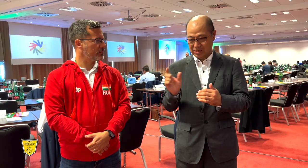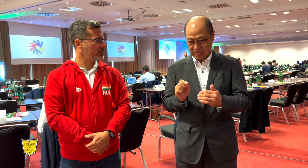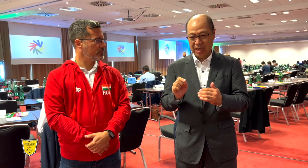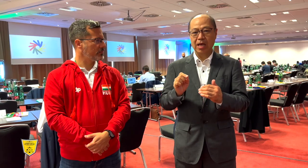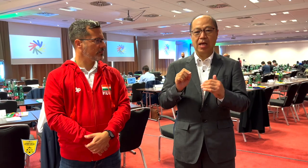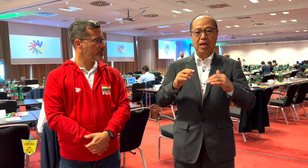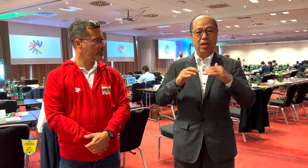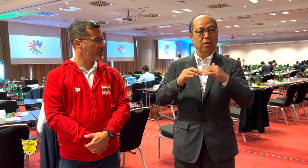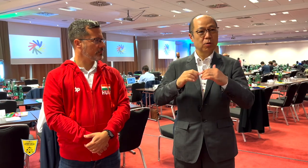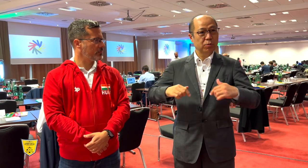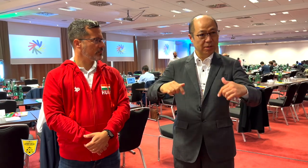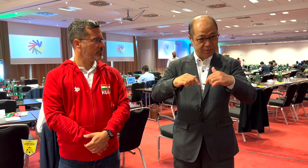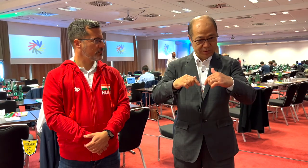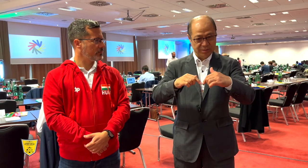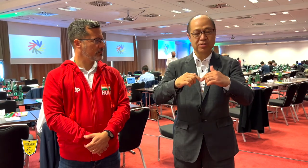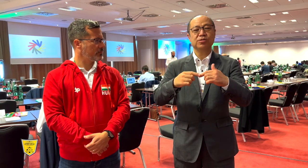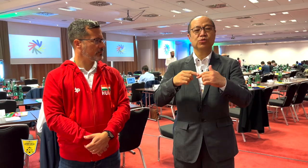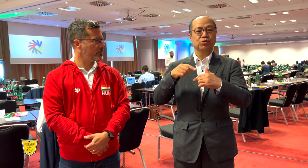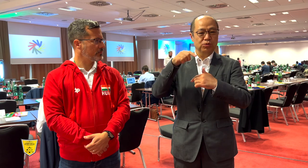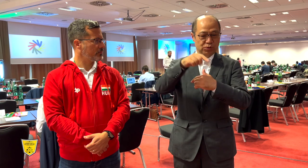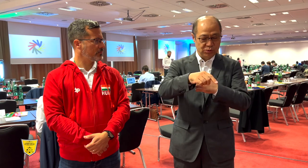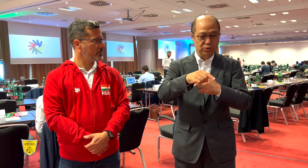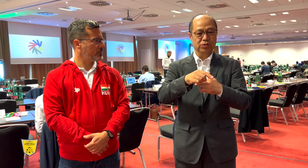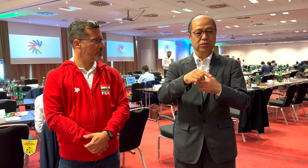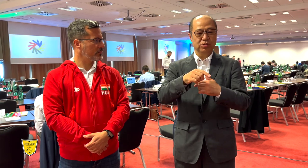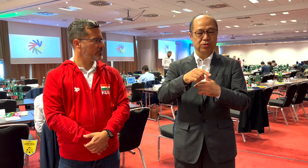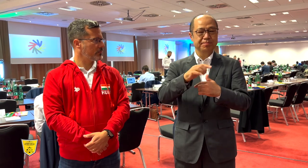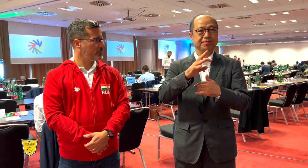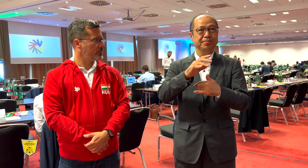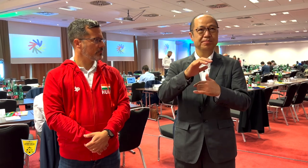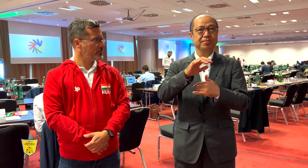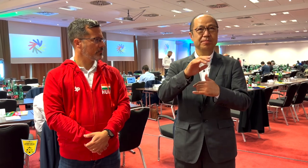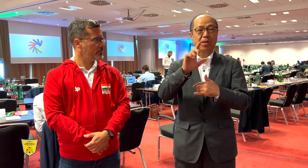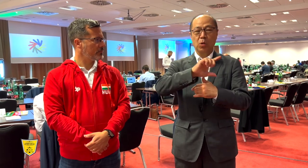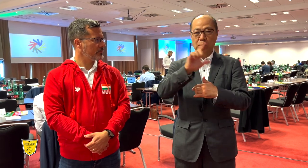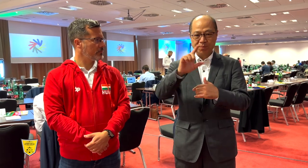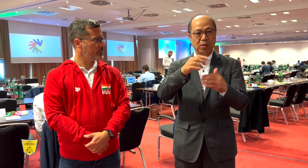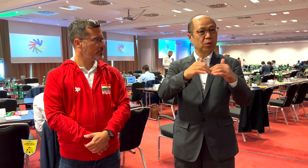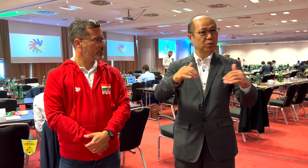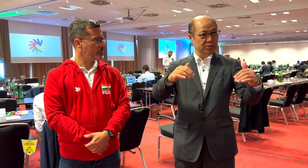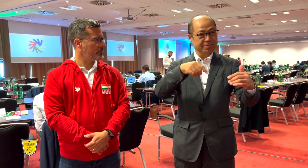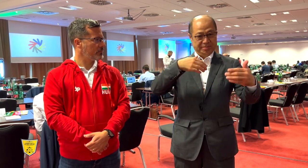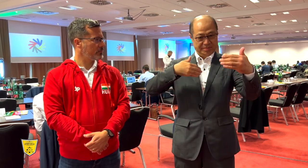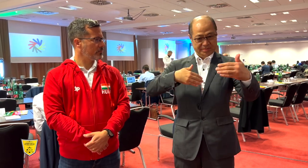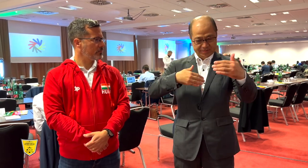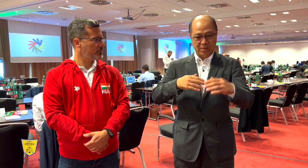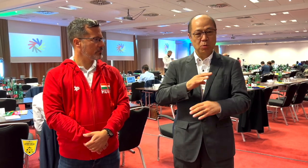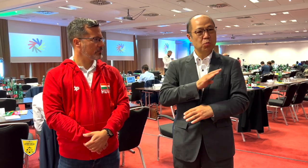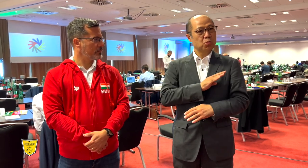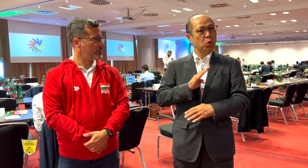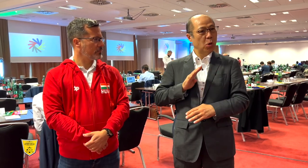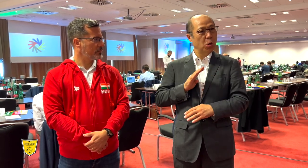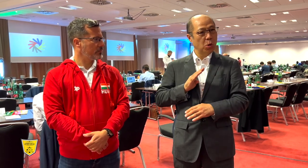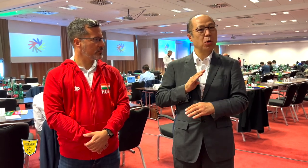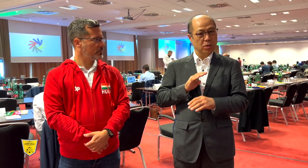At the Italy Congress and Lausanne Congress, discussion around the management of the